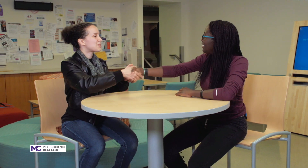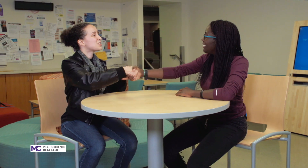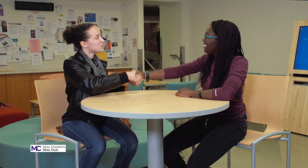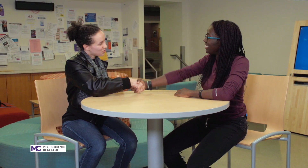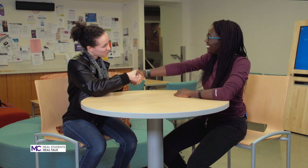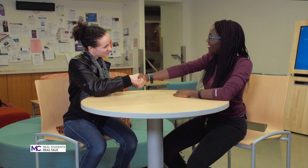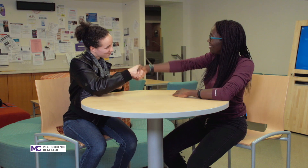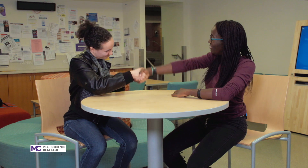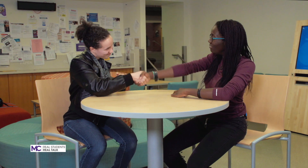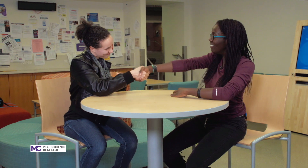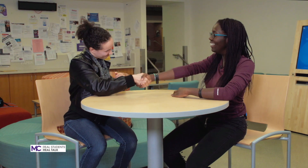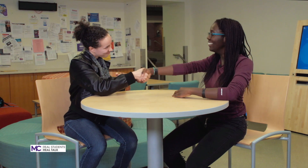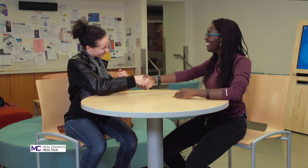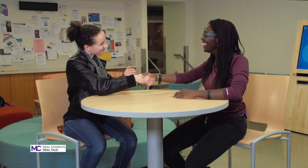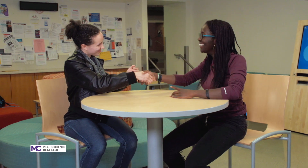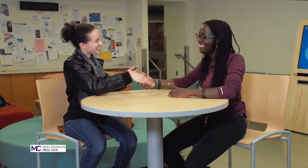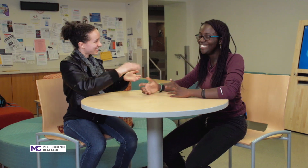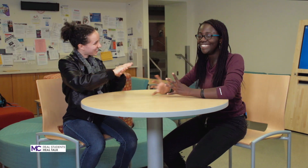to meet you too